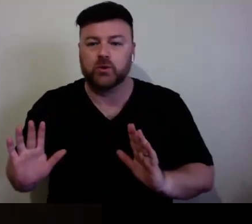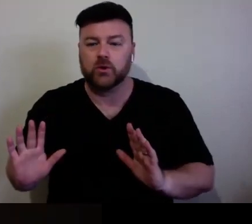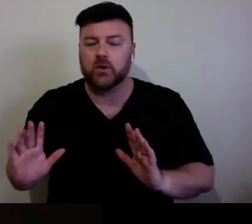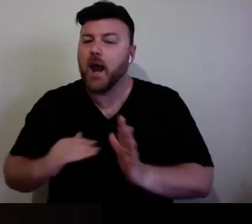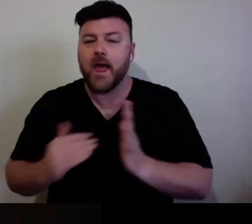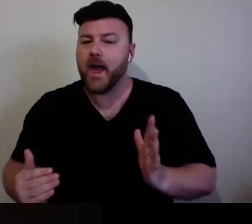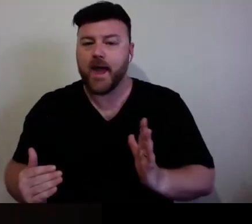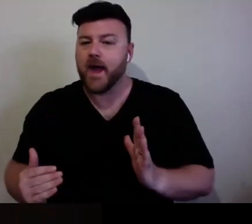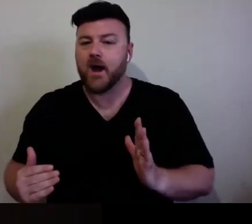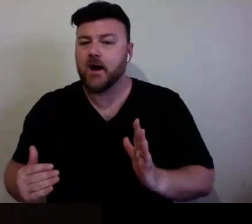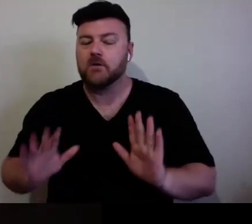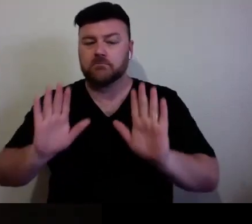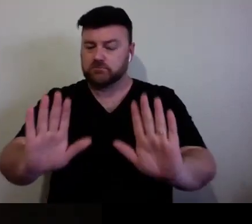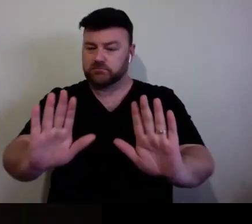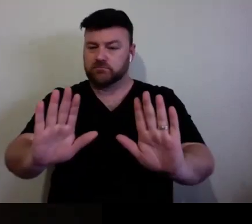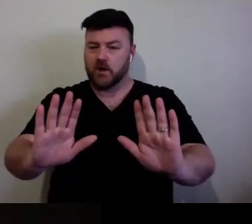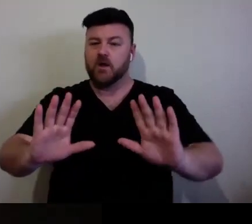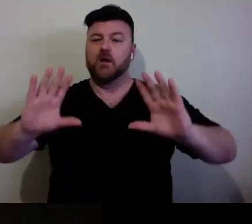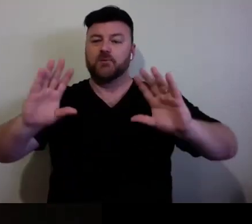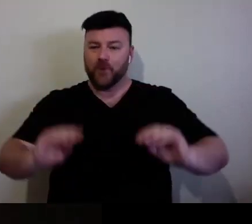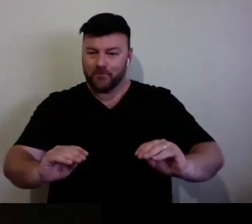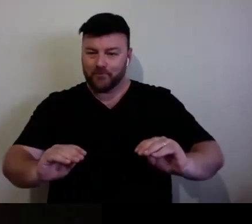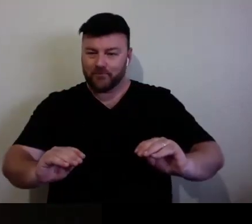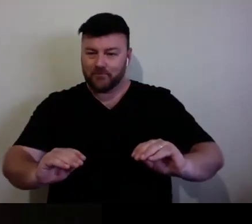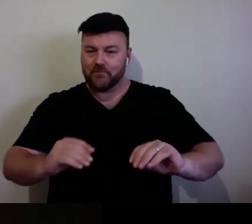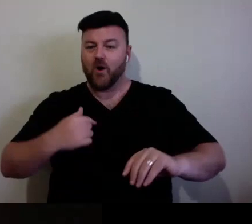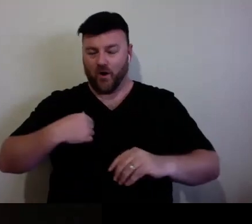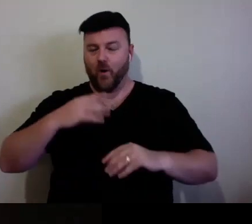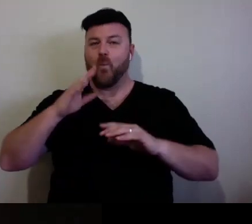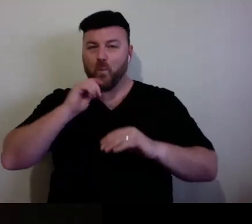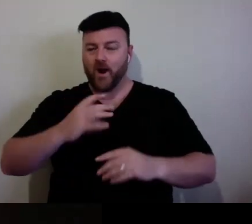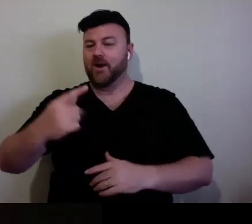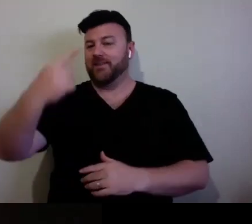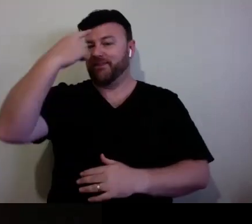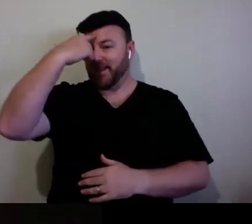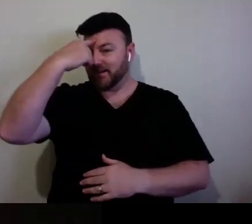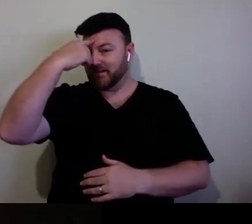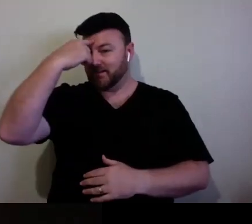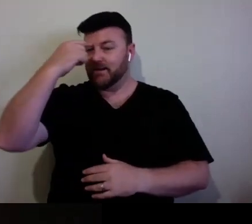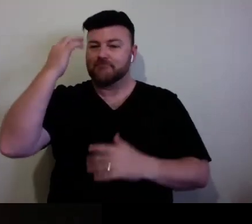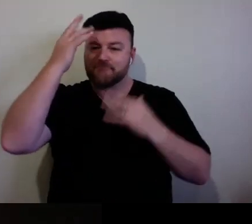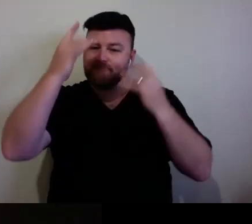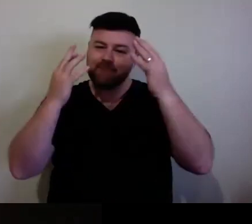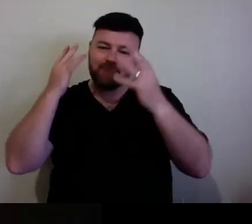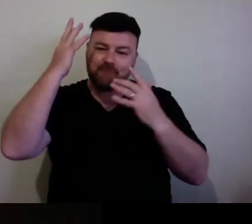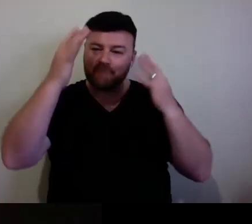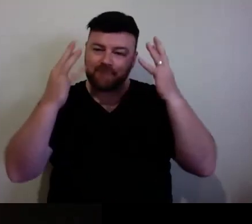I am going to spend my time thinking about this. I will respond when I'm ready."